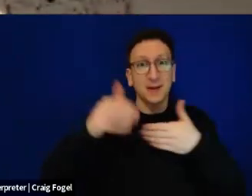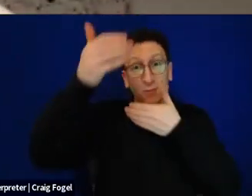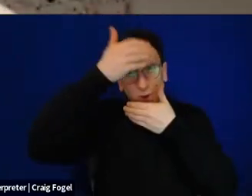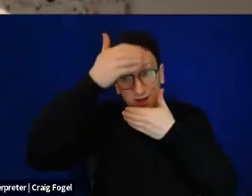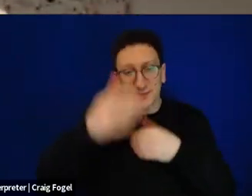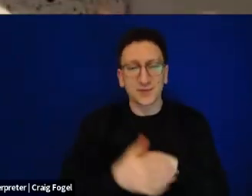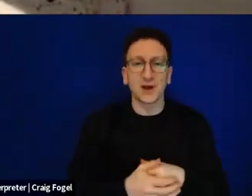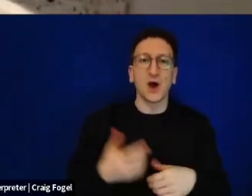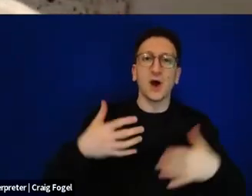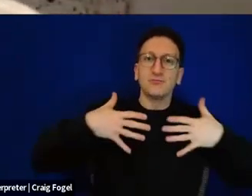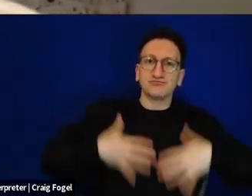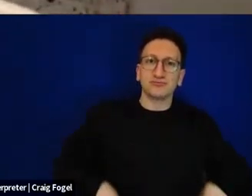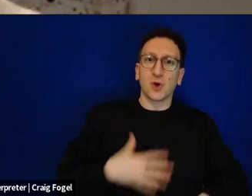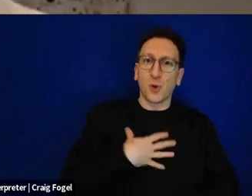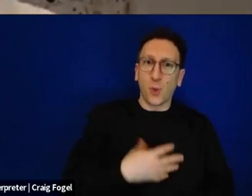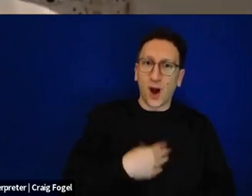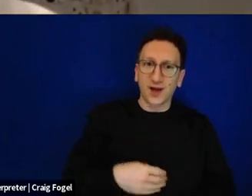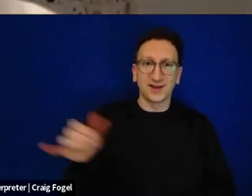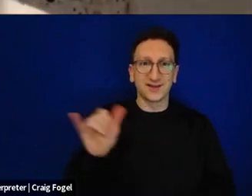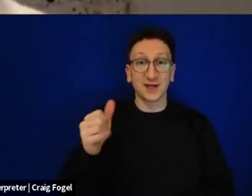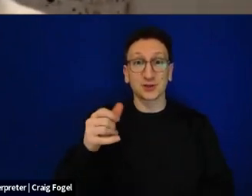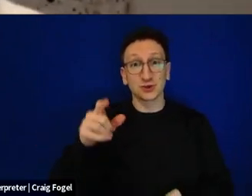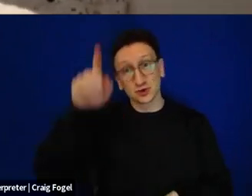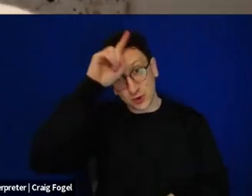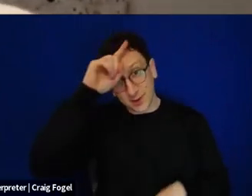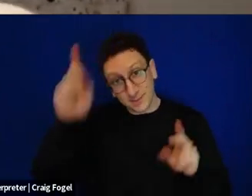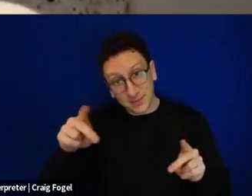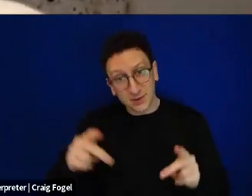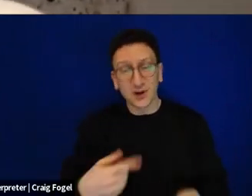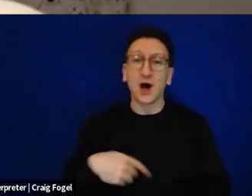white clothes the way German Jews do. We sang Let My People Go the way American Jews do.